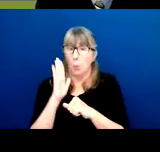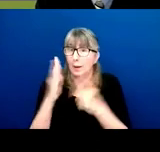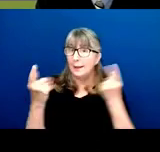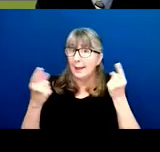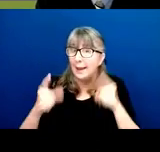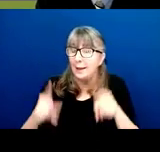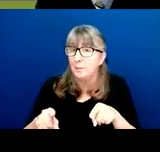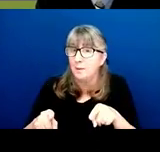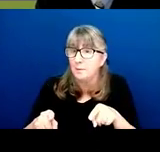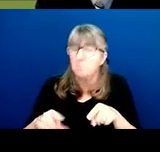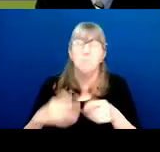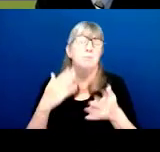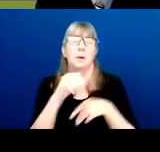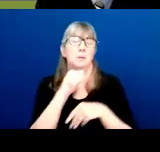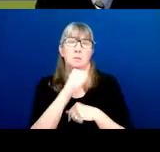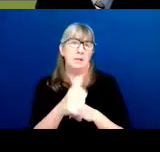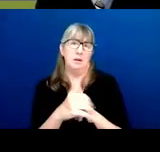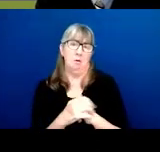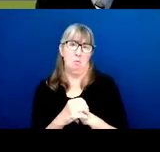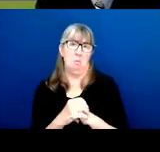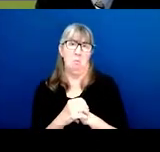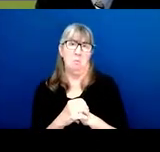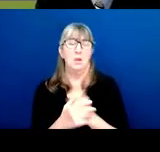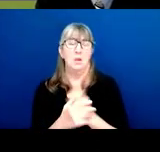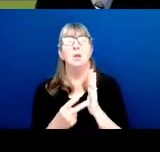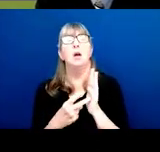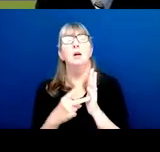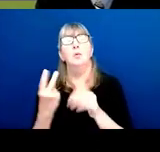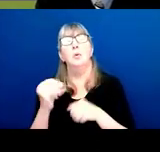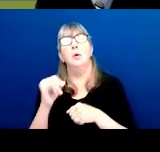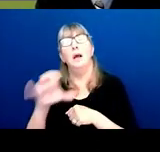Probably not. A dual IC assignment